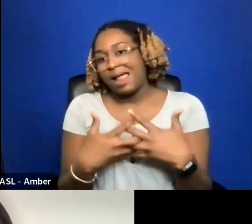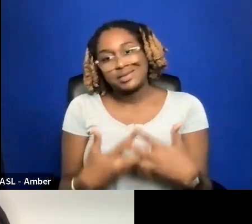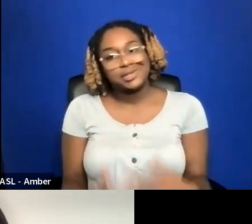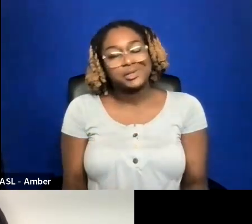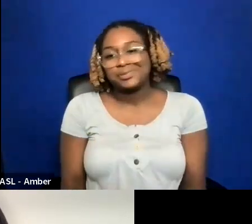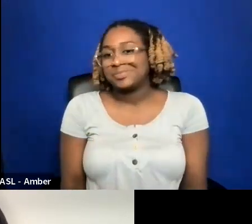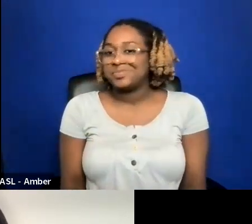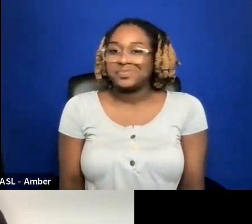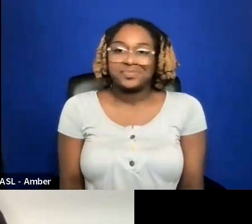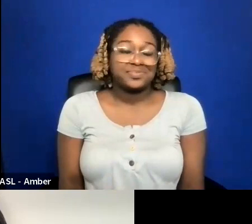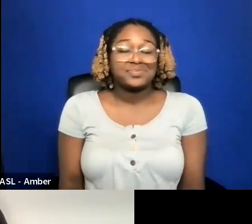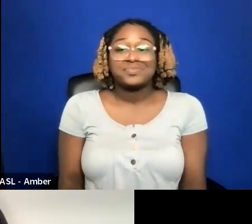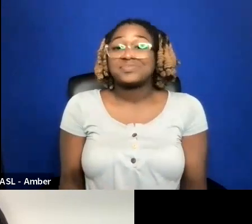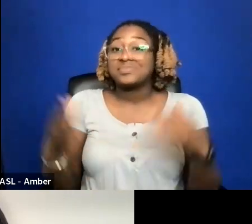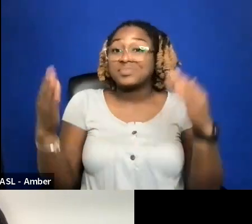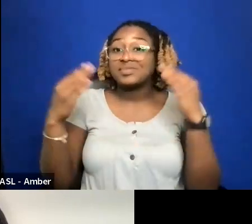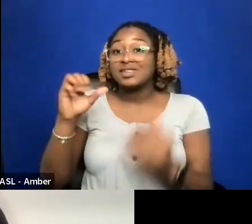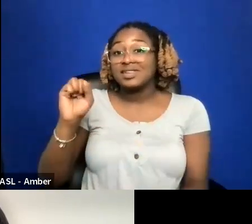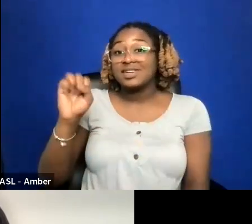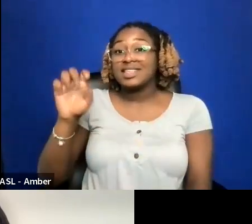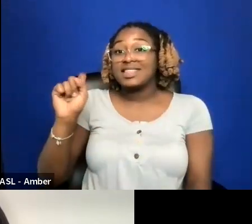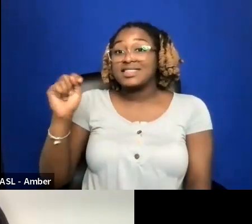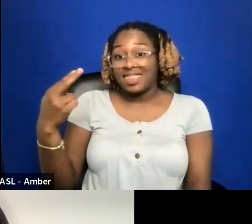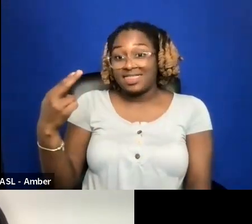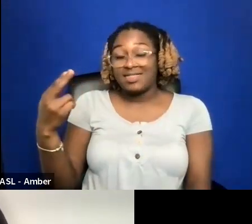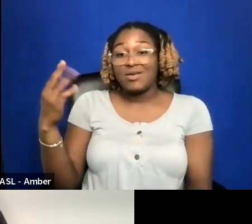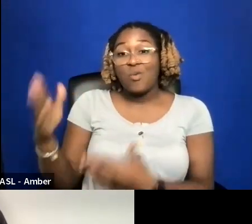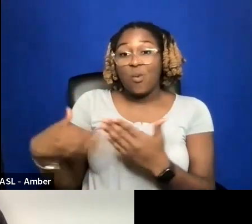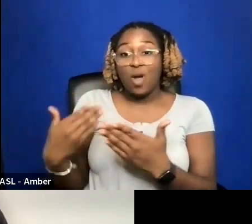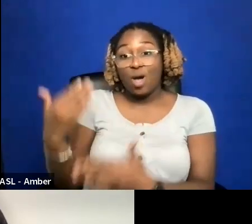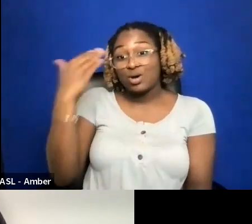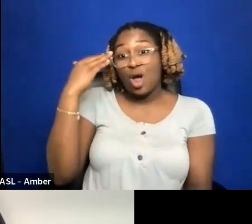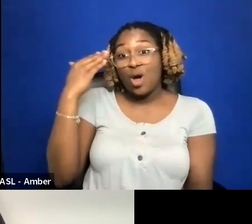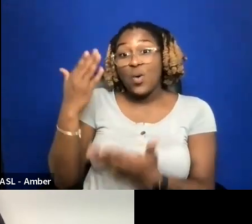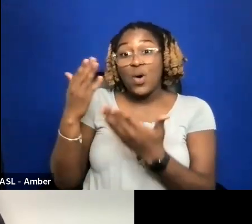AS WE ALL KNOW, THINGS ARE CHANGING RAPIDLY.